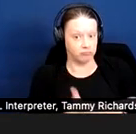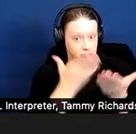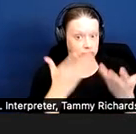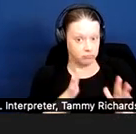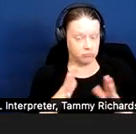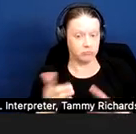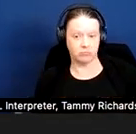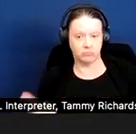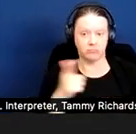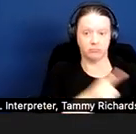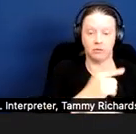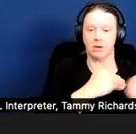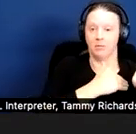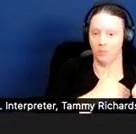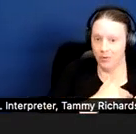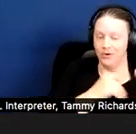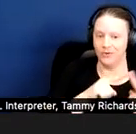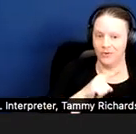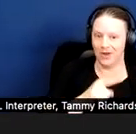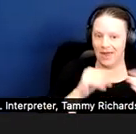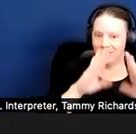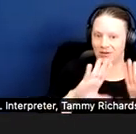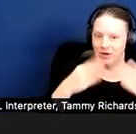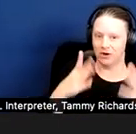reasonableness.